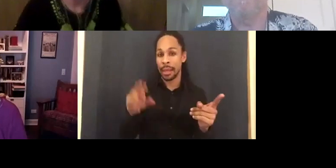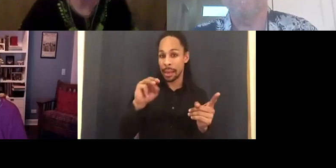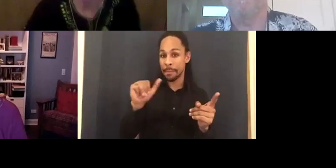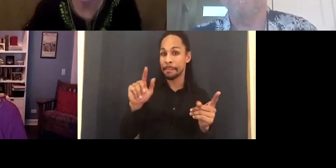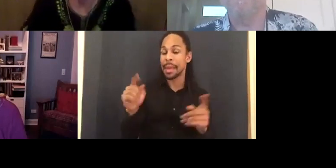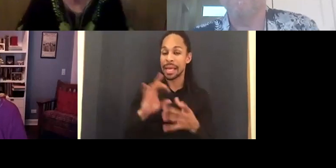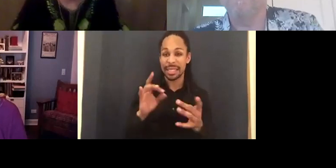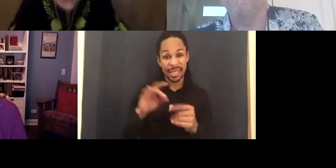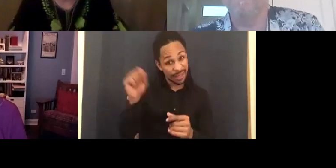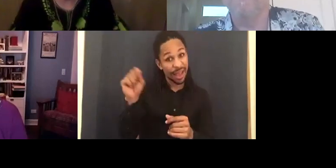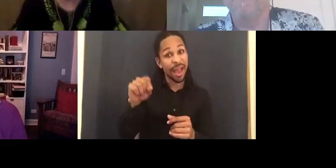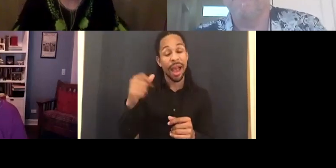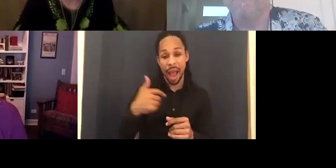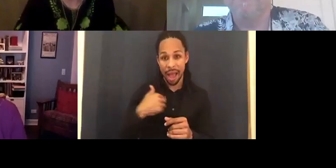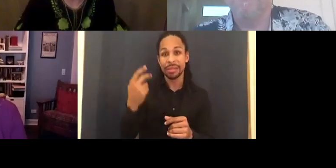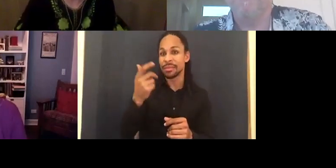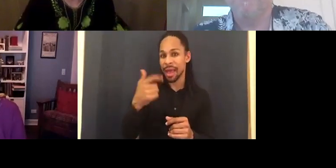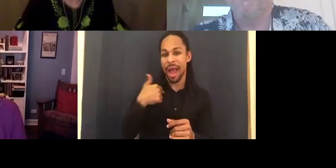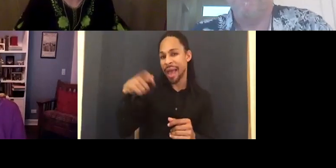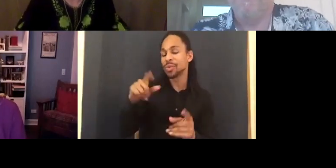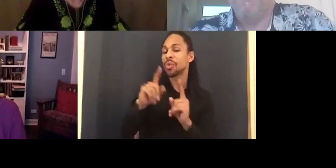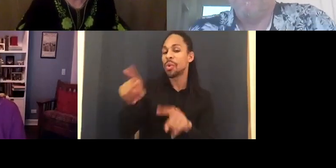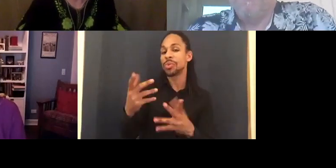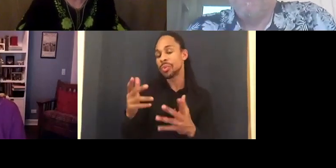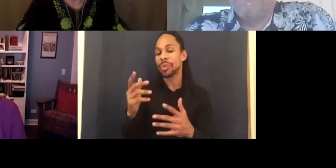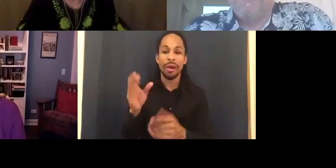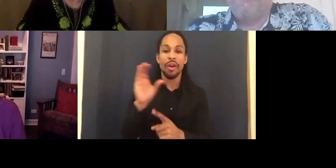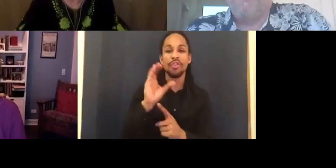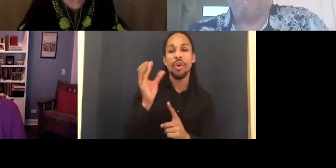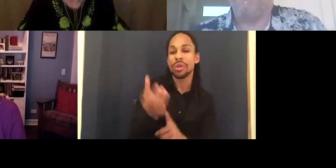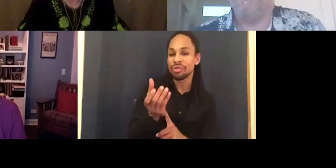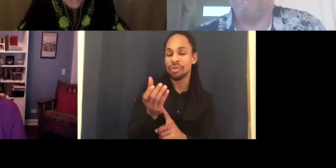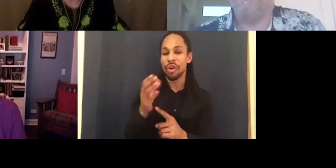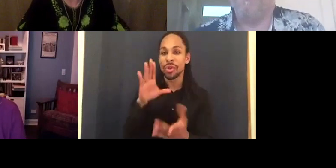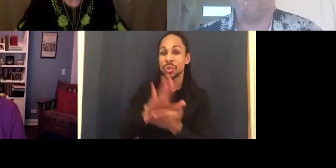I had to go to a film in Essex University in England to see it.